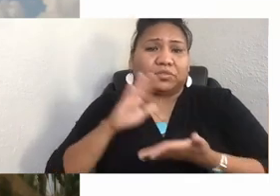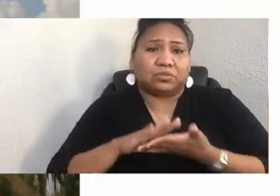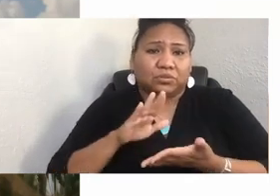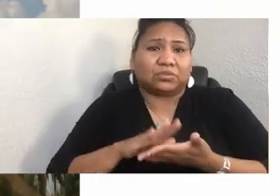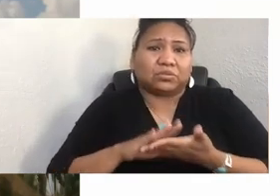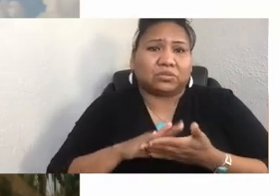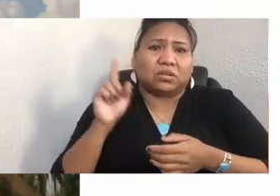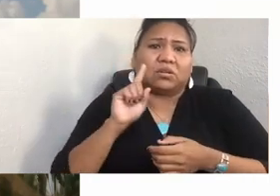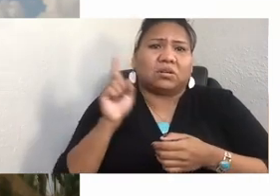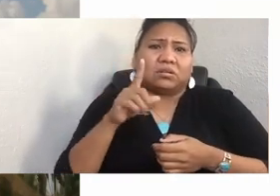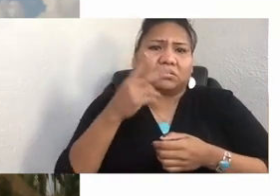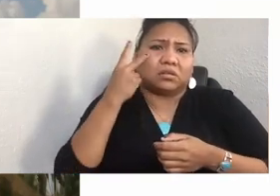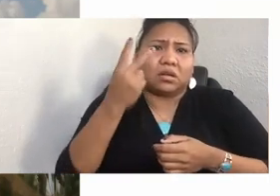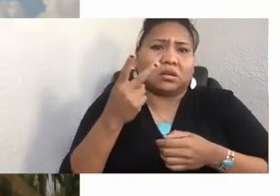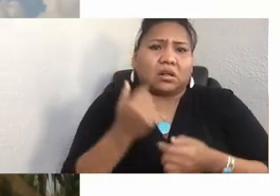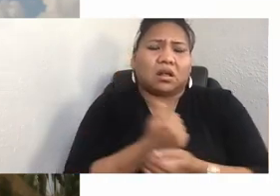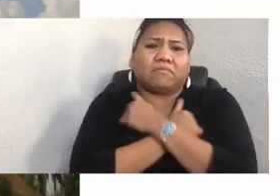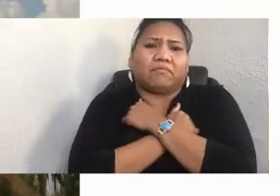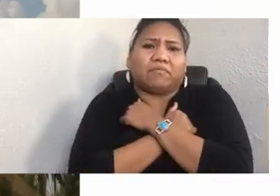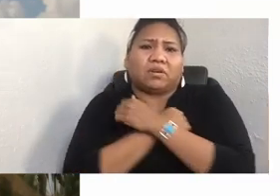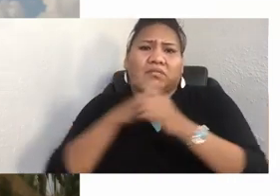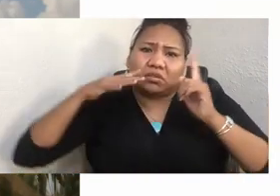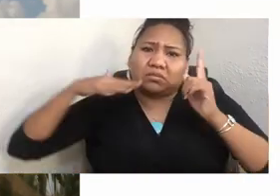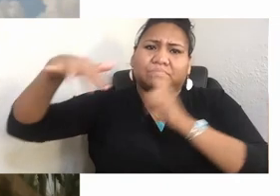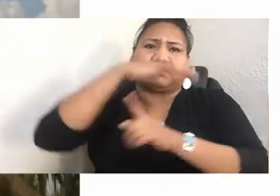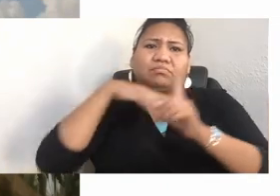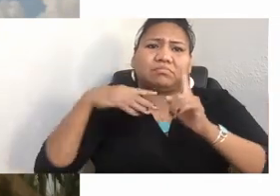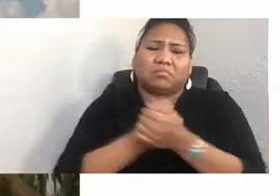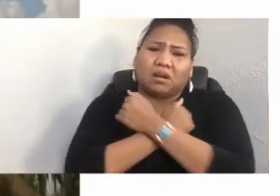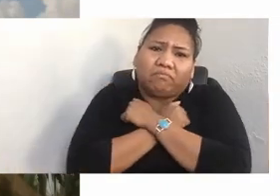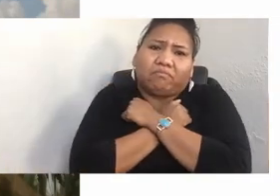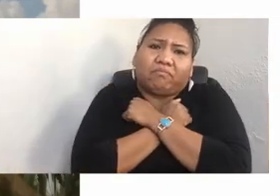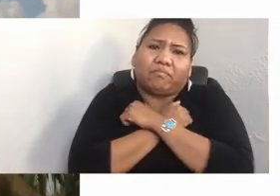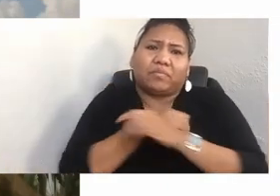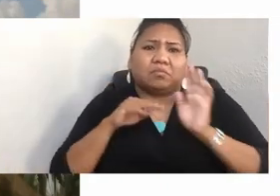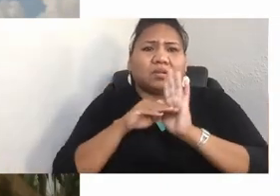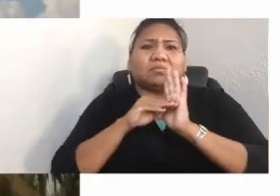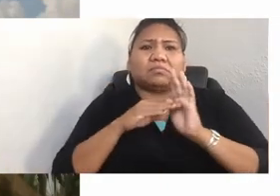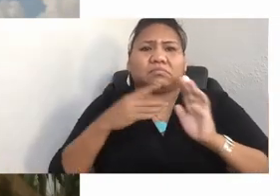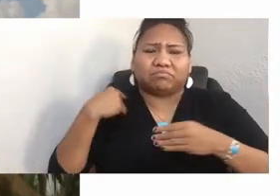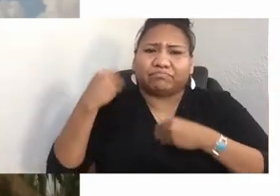or love type situation, modeled for them? We have generation upon generation of students educated in boarding schools.